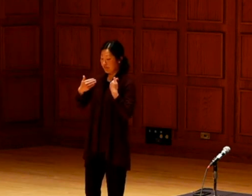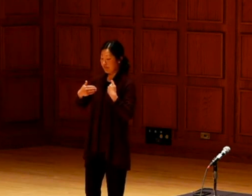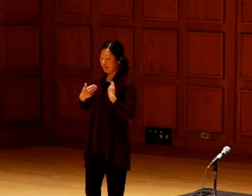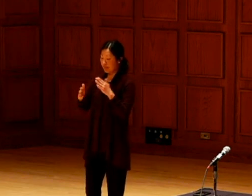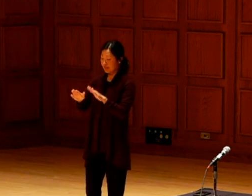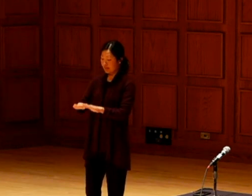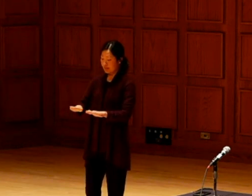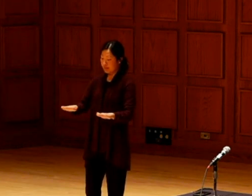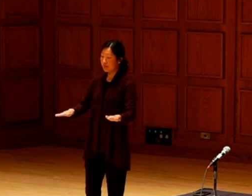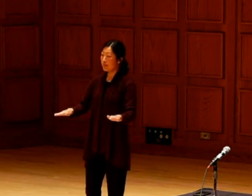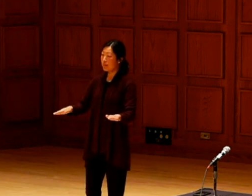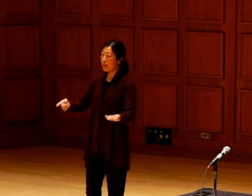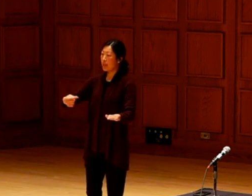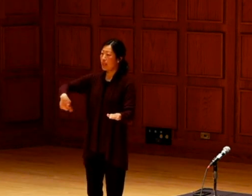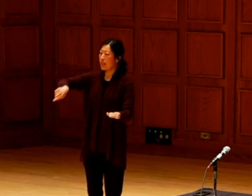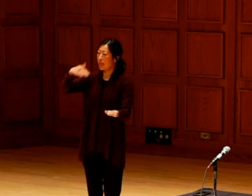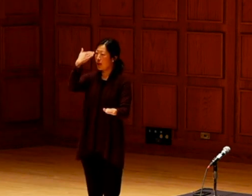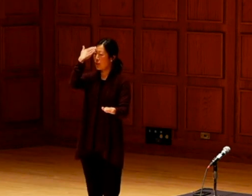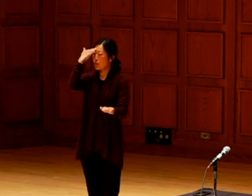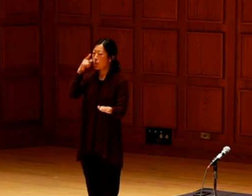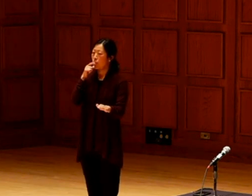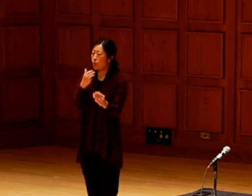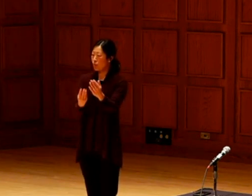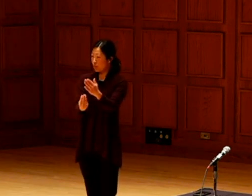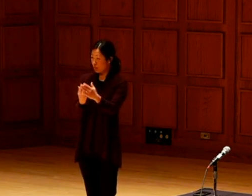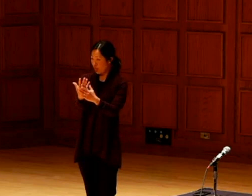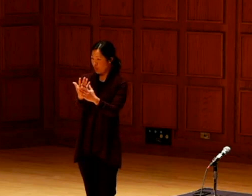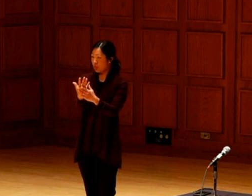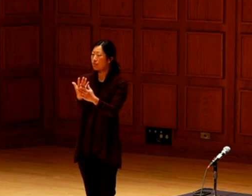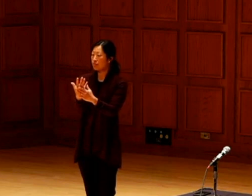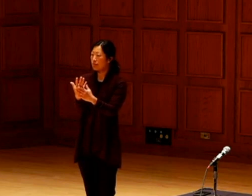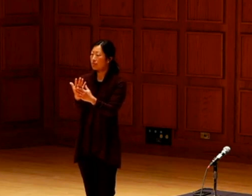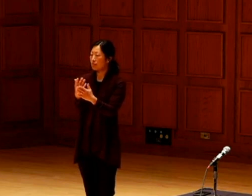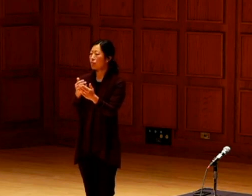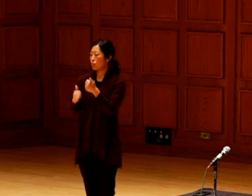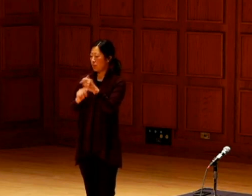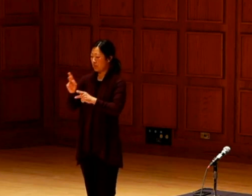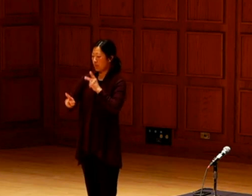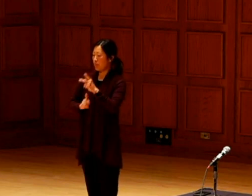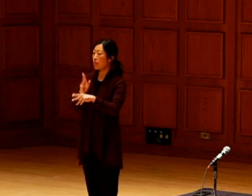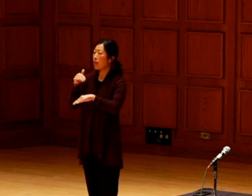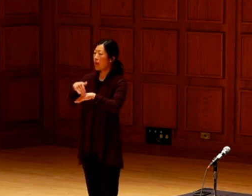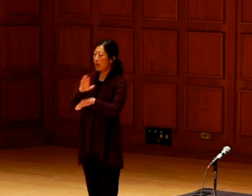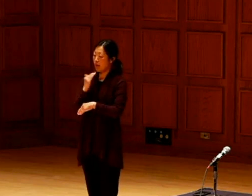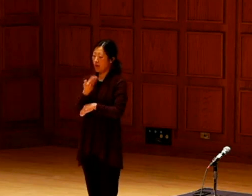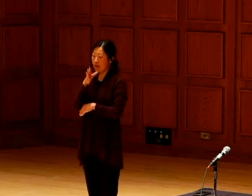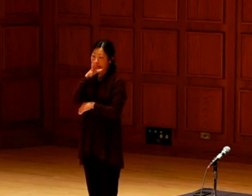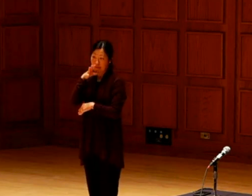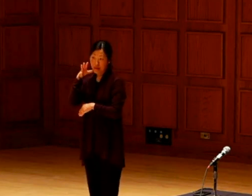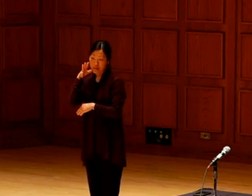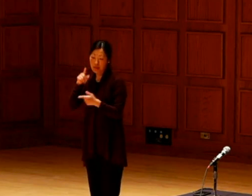Because just like I talk about the youth, the youngsters, they know who is growing at the farm.